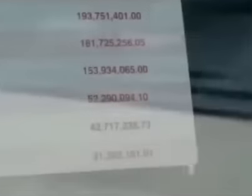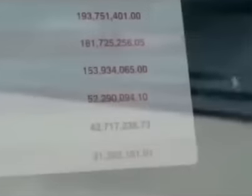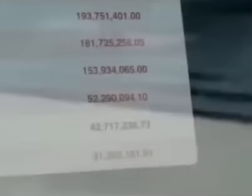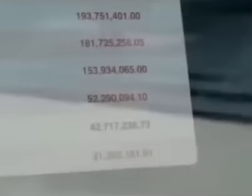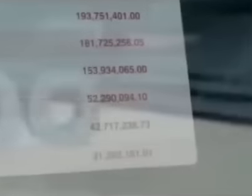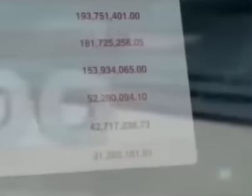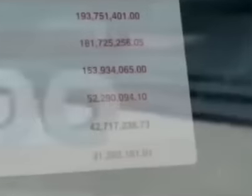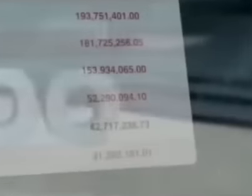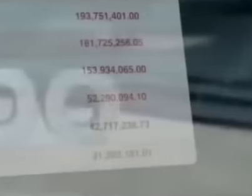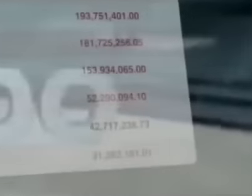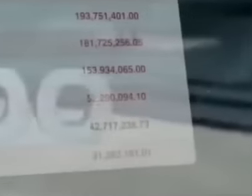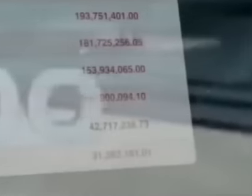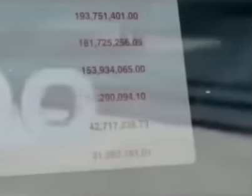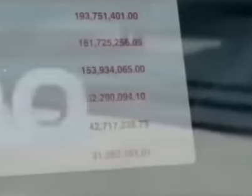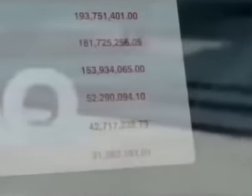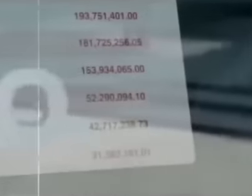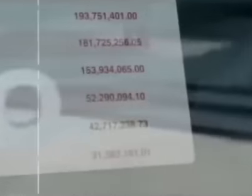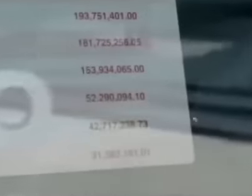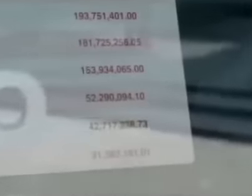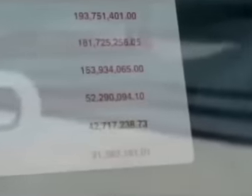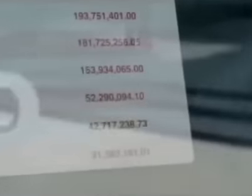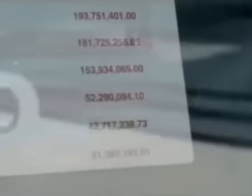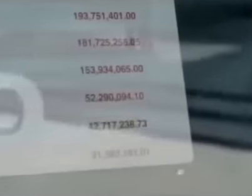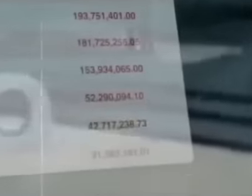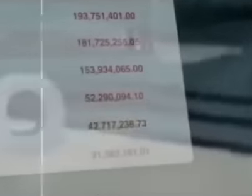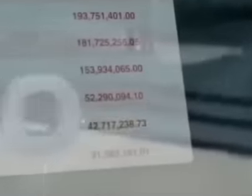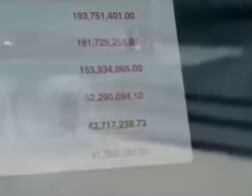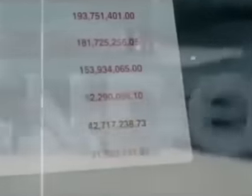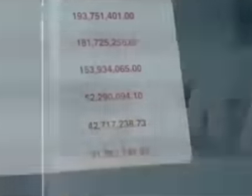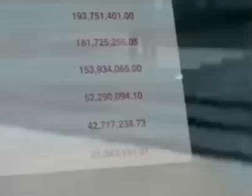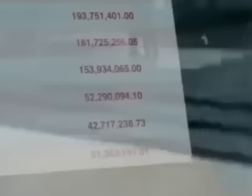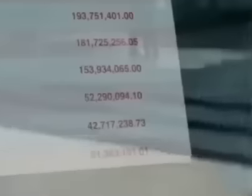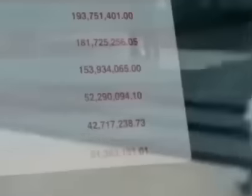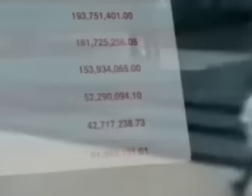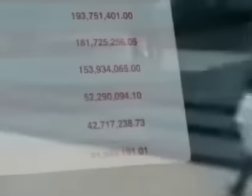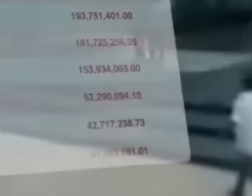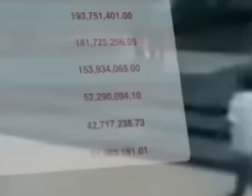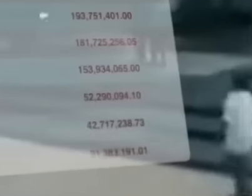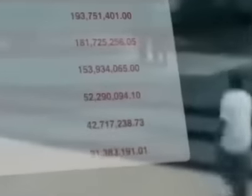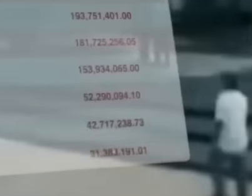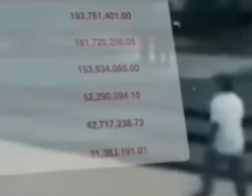10 contracts to install the IT infrastructure. for the operation of the